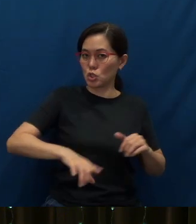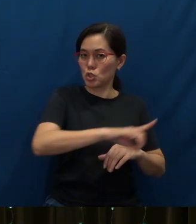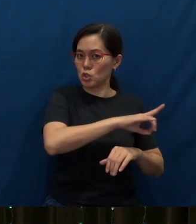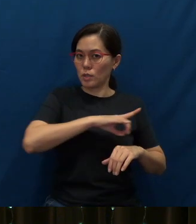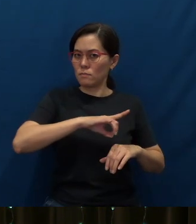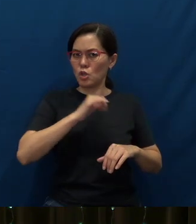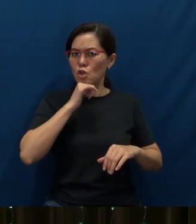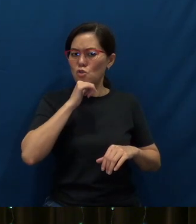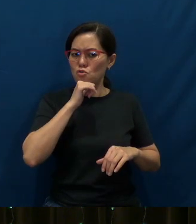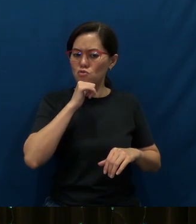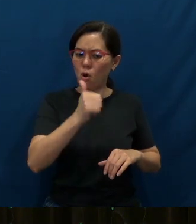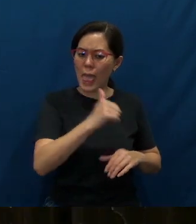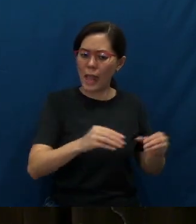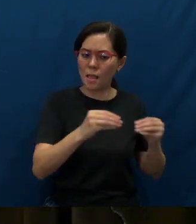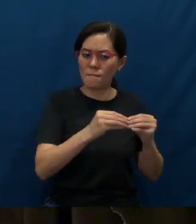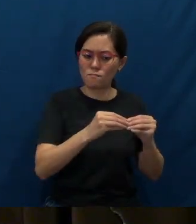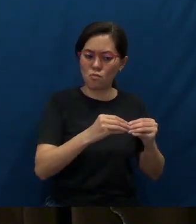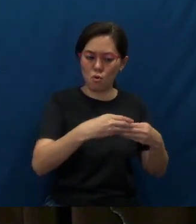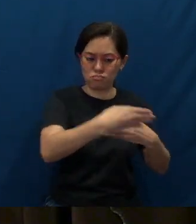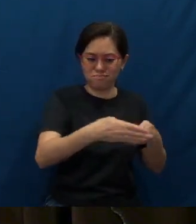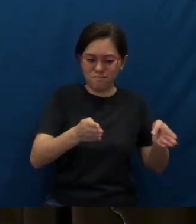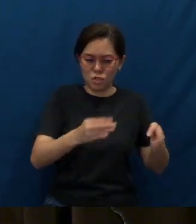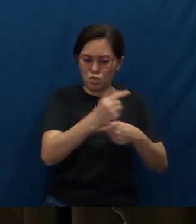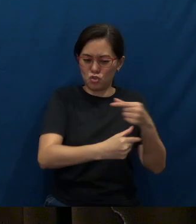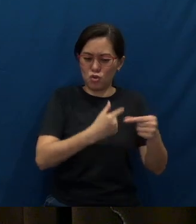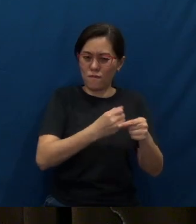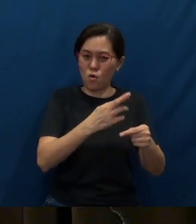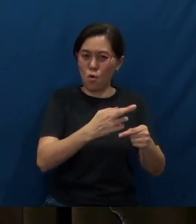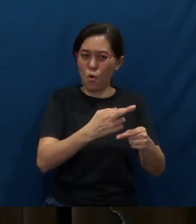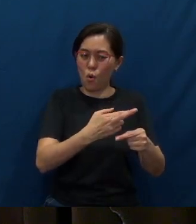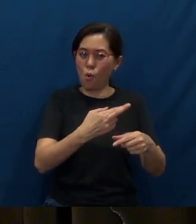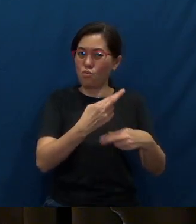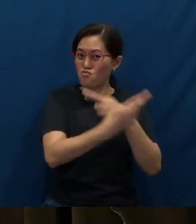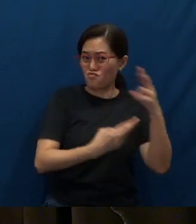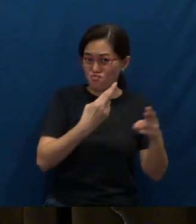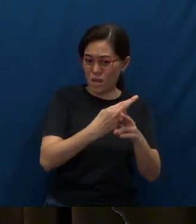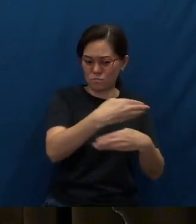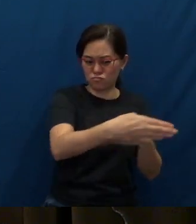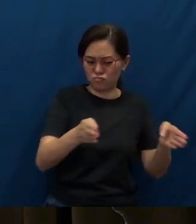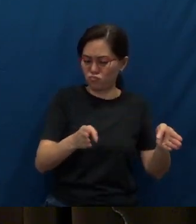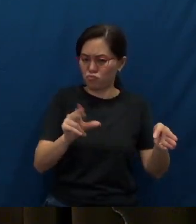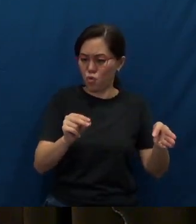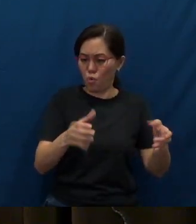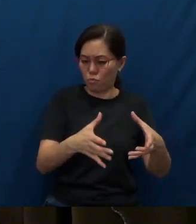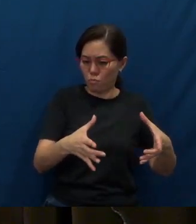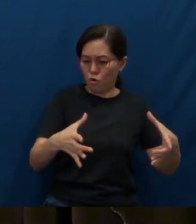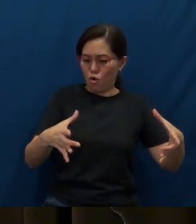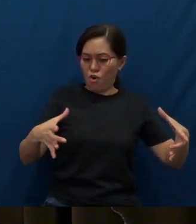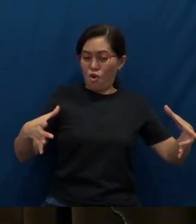bound by geographical or racial boundaries, a kingdom that they would go and proclaim.